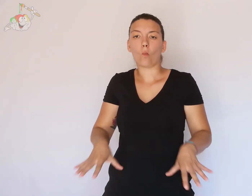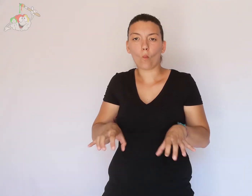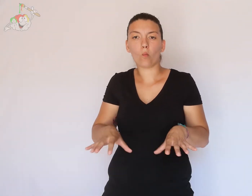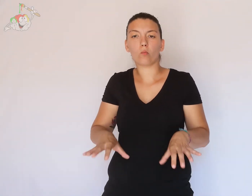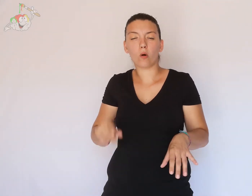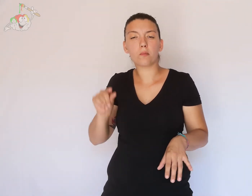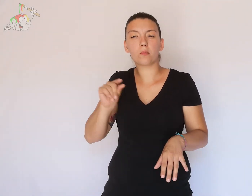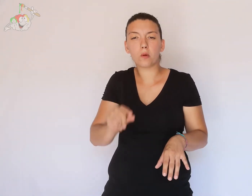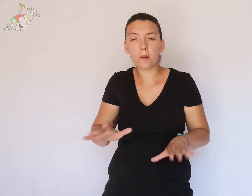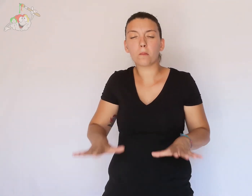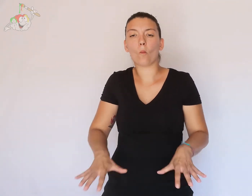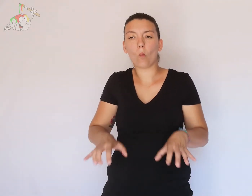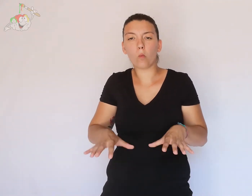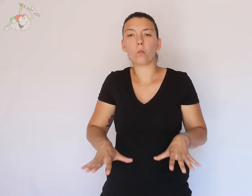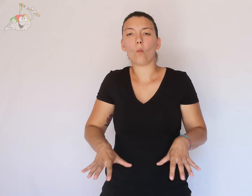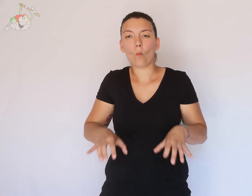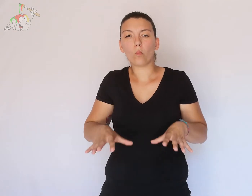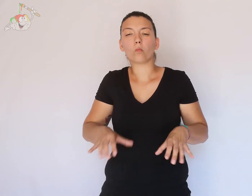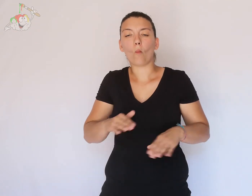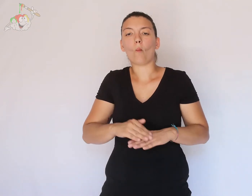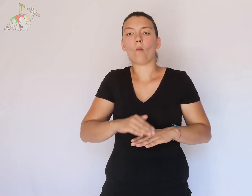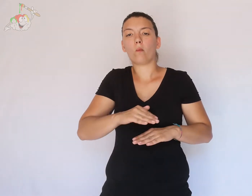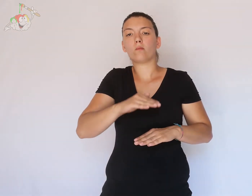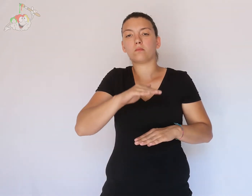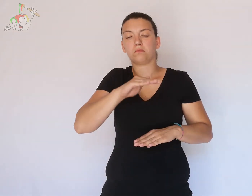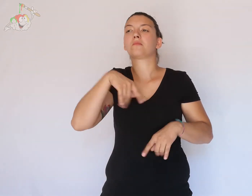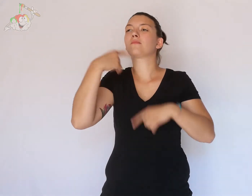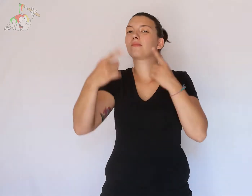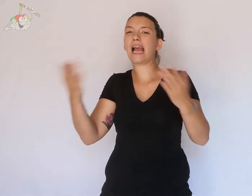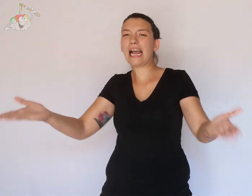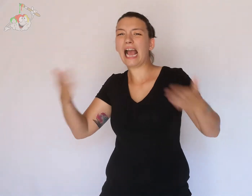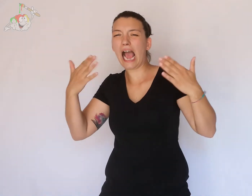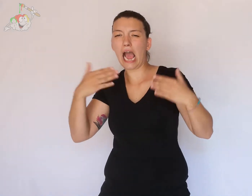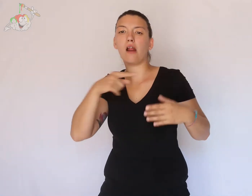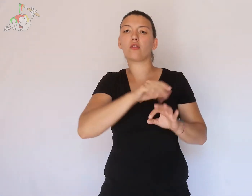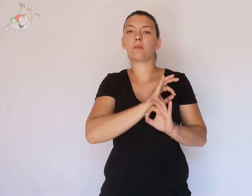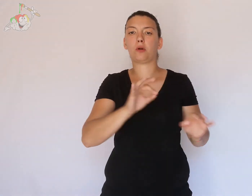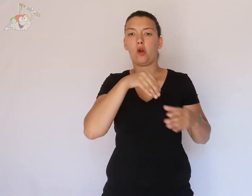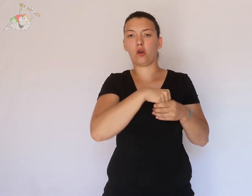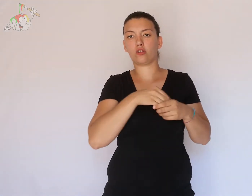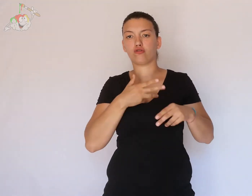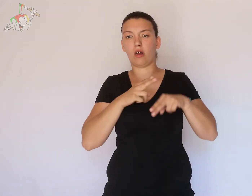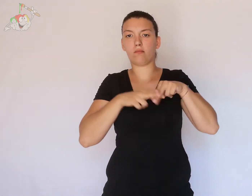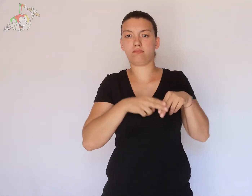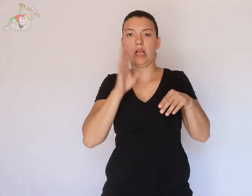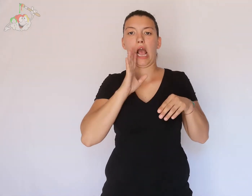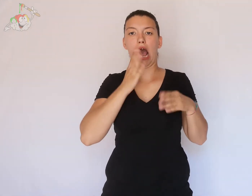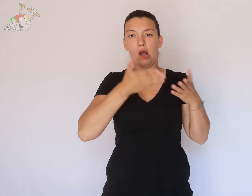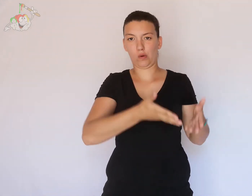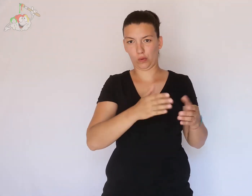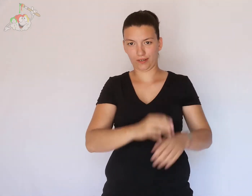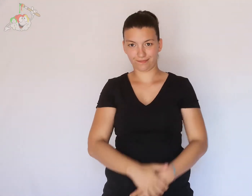stores little by little from the earth, filling up and when it is hot it uses this.